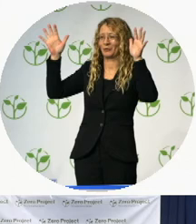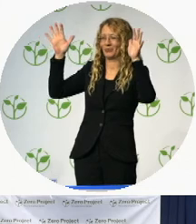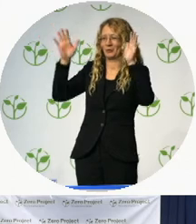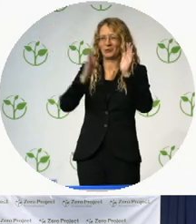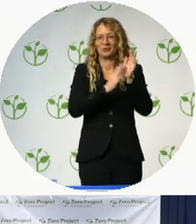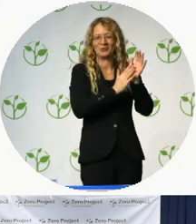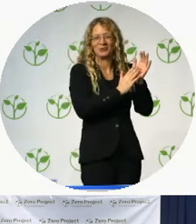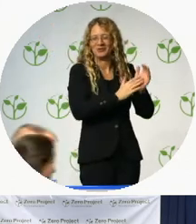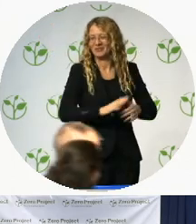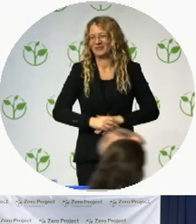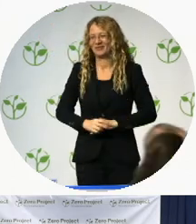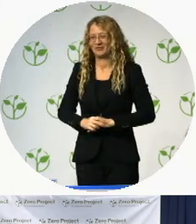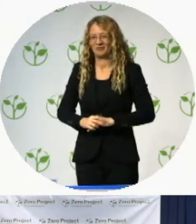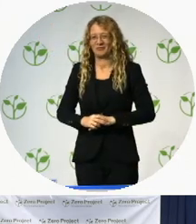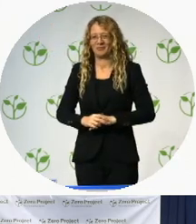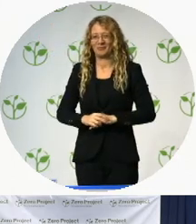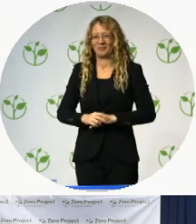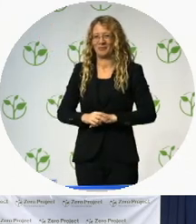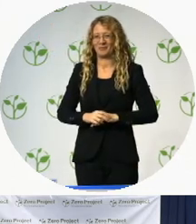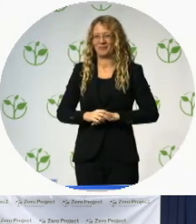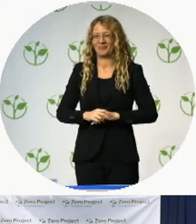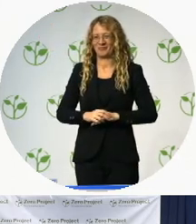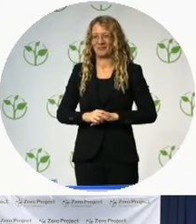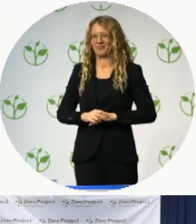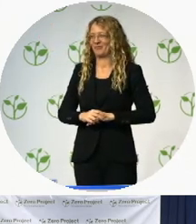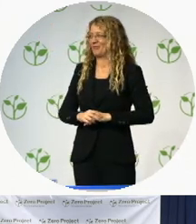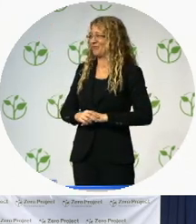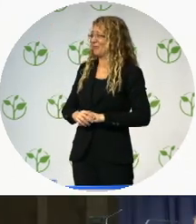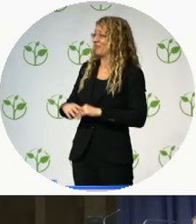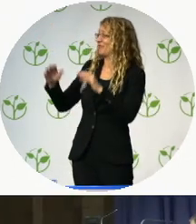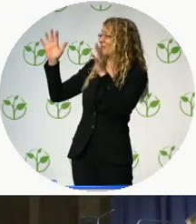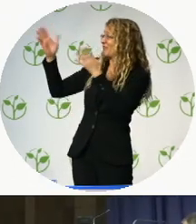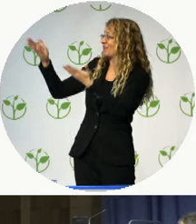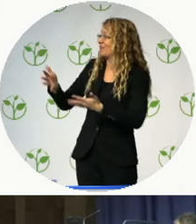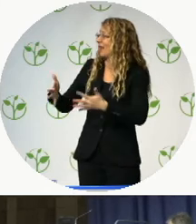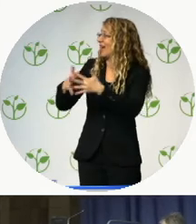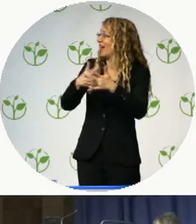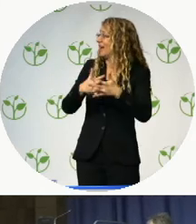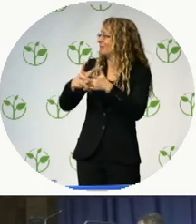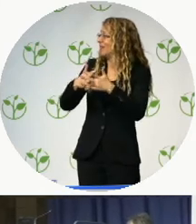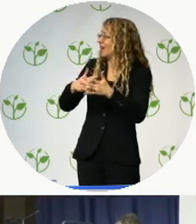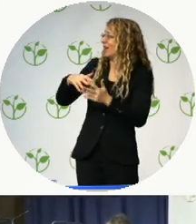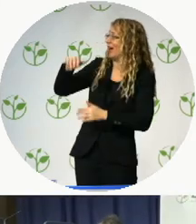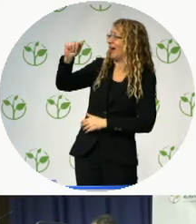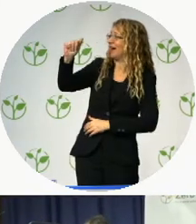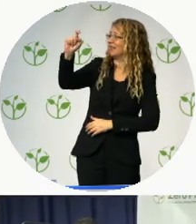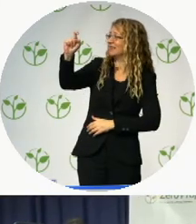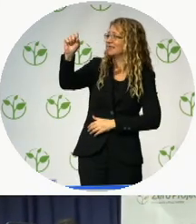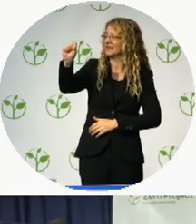Congratulations to AXS Map. AXS Map is an accessibility map, developed by Jason DaSilva in 2009, ...